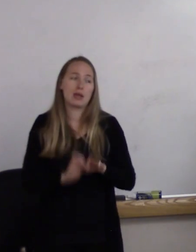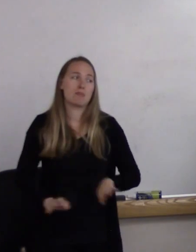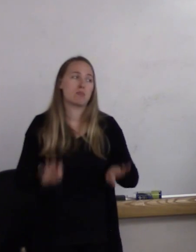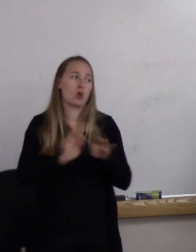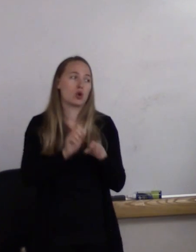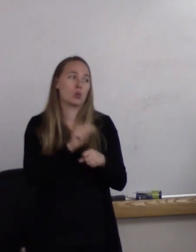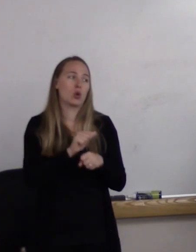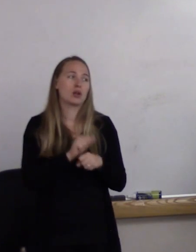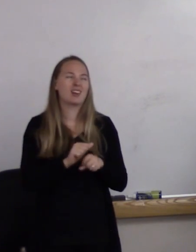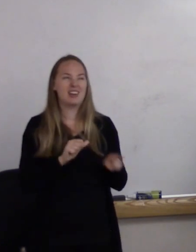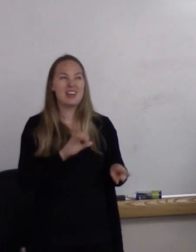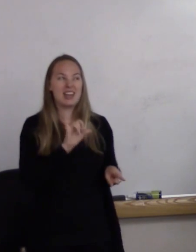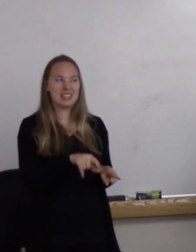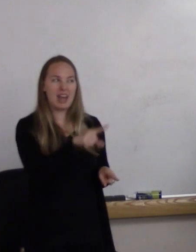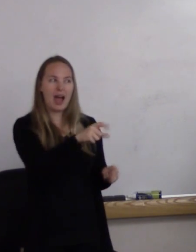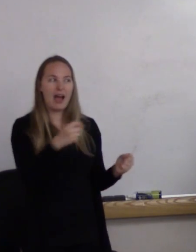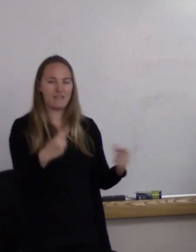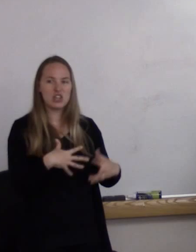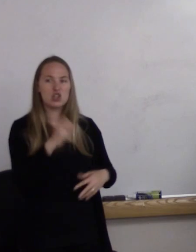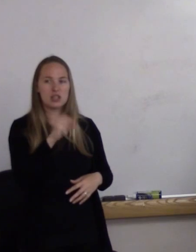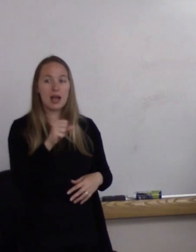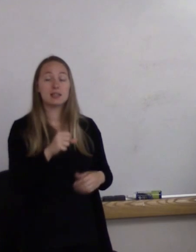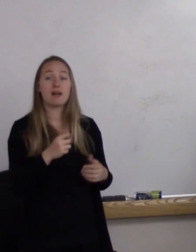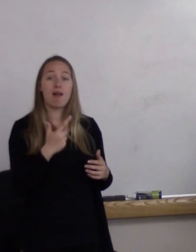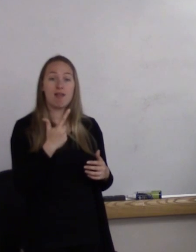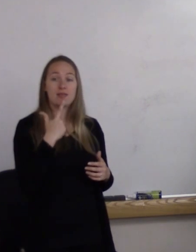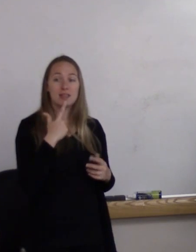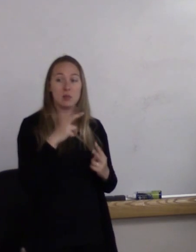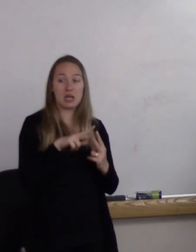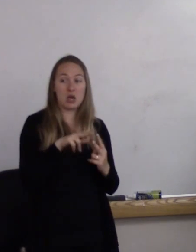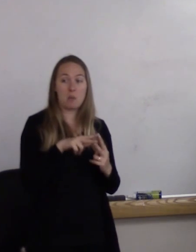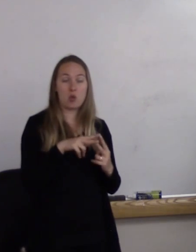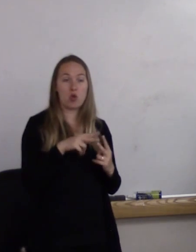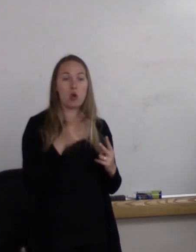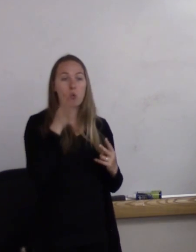That fear, so often people-- a lesbian couple go into senior housing,